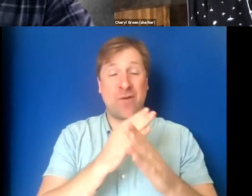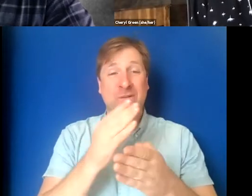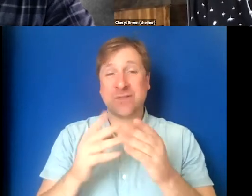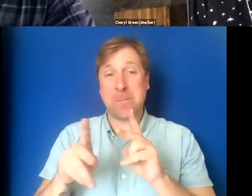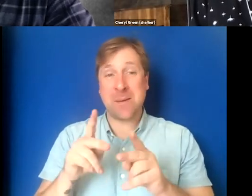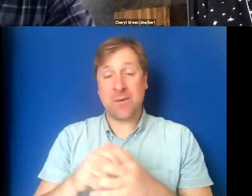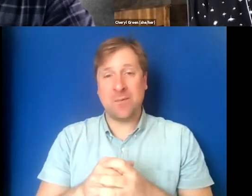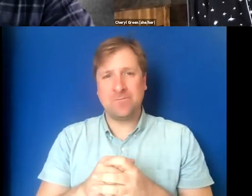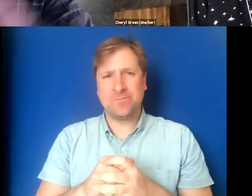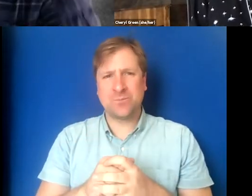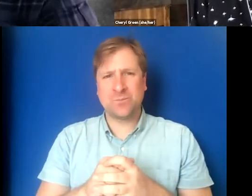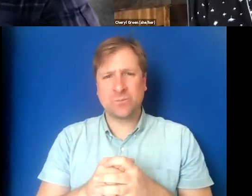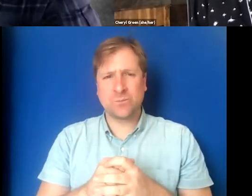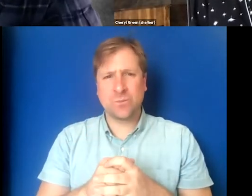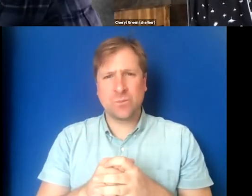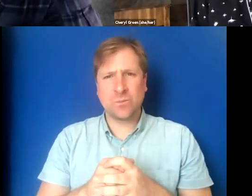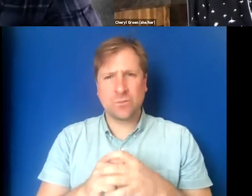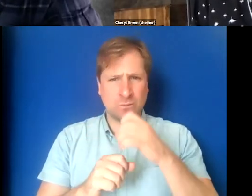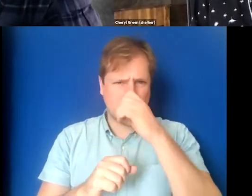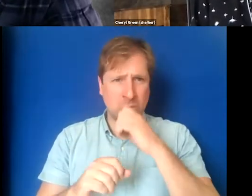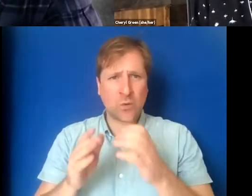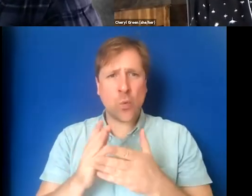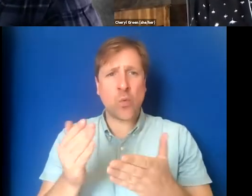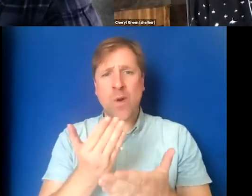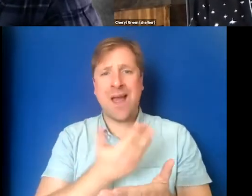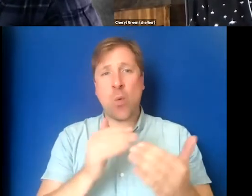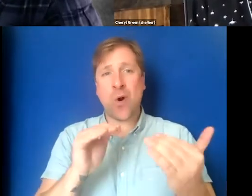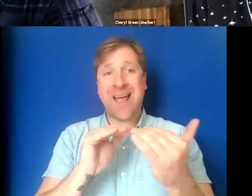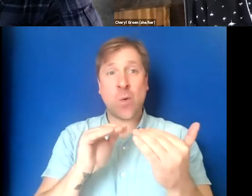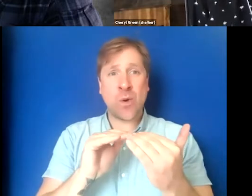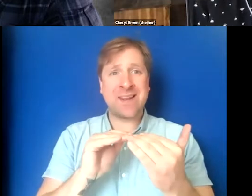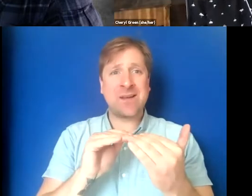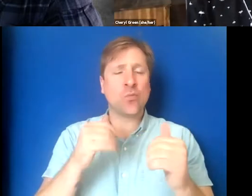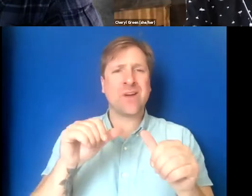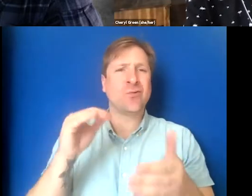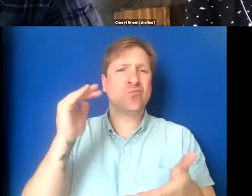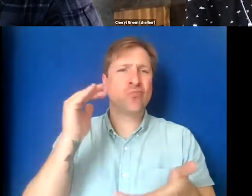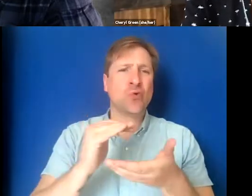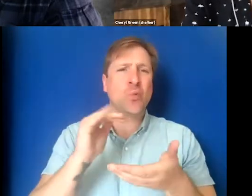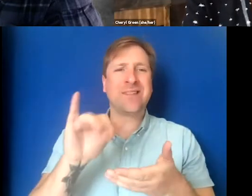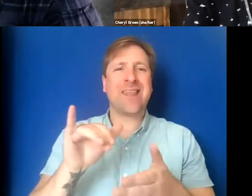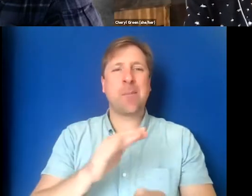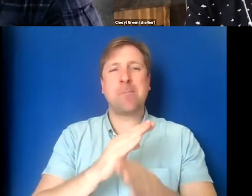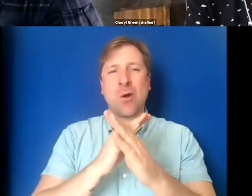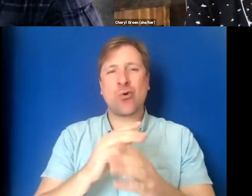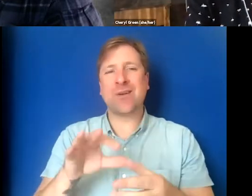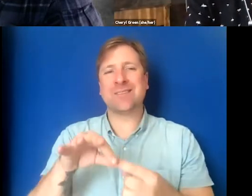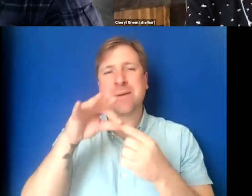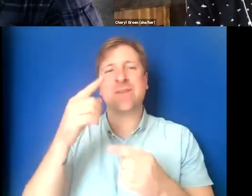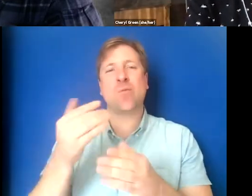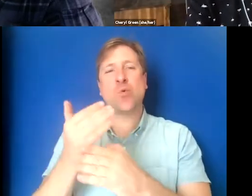So through our equity initiatives, we're trying to reduce that barrier, especially for the new filmmakers.